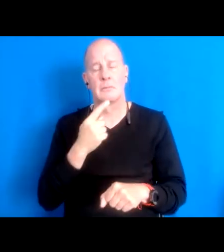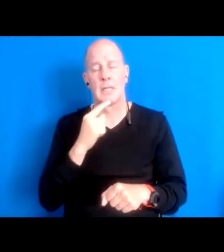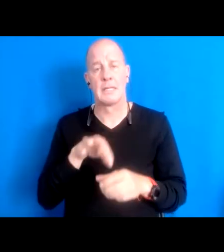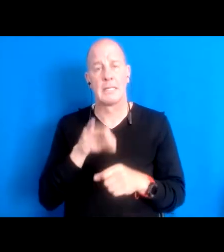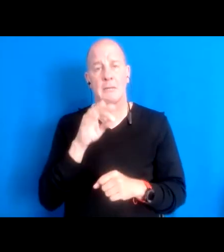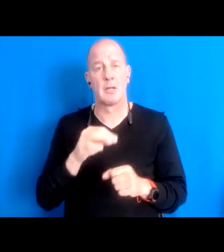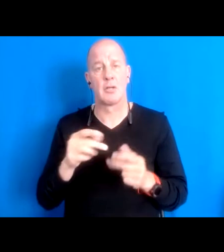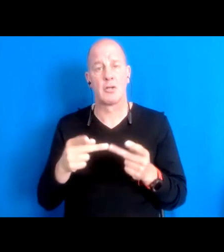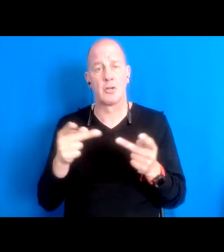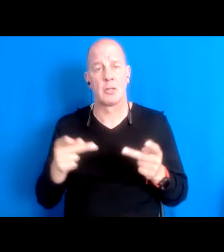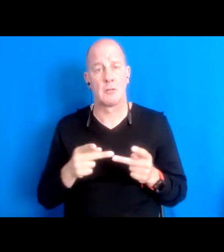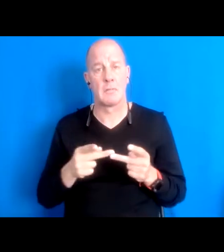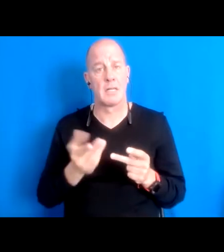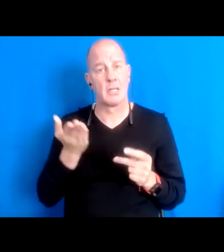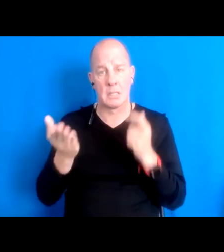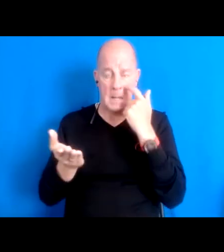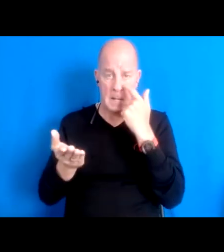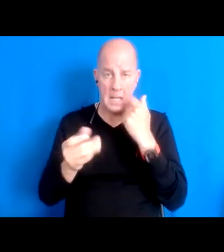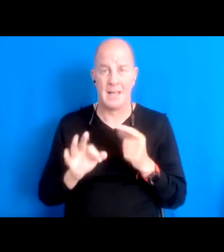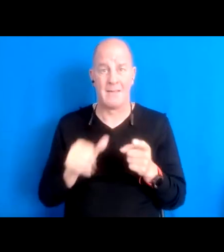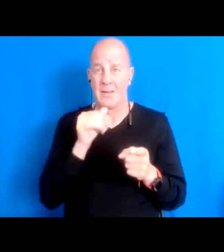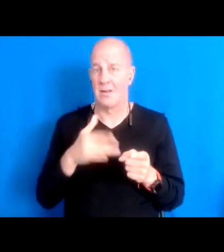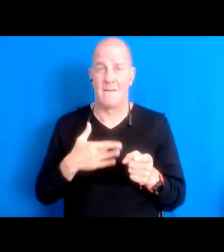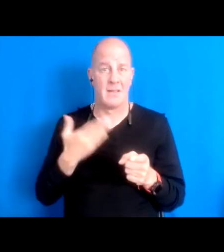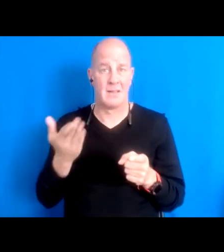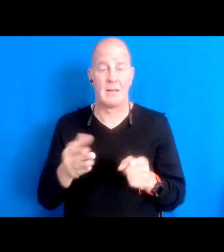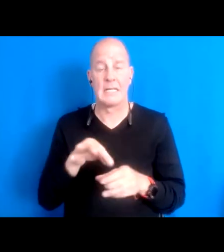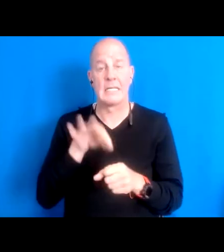of them and that even if you don't think they exists, it exists in spades if there's lack